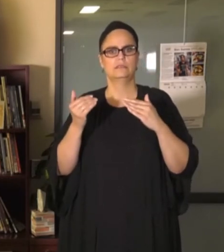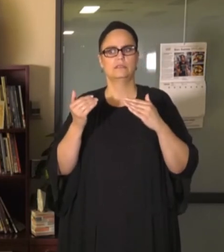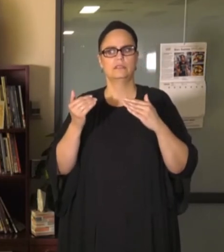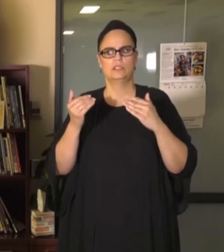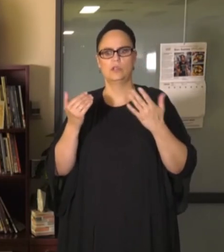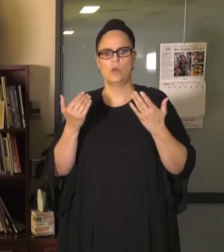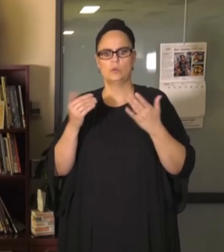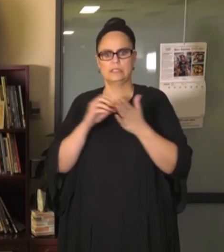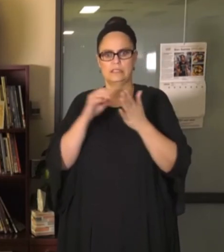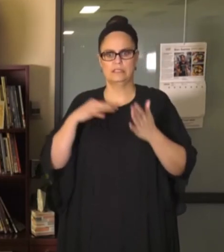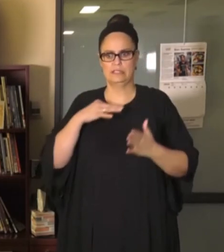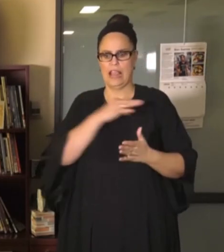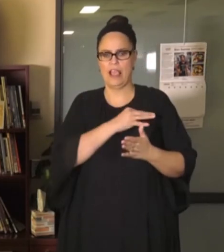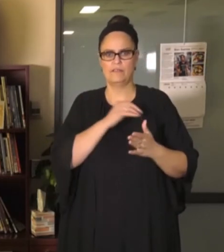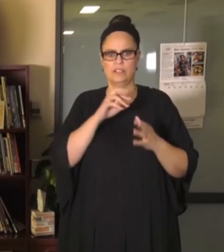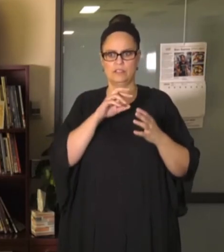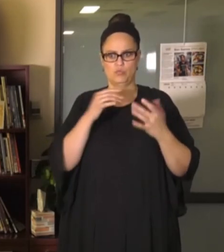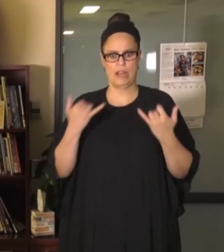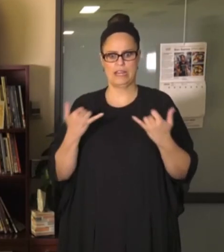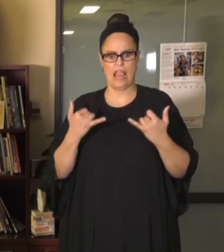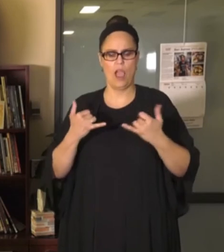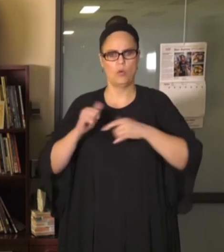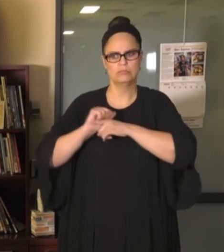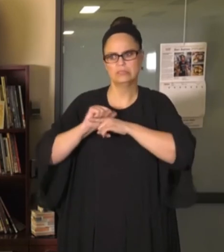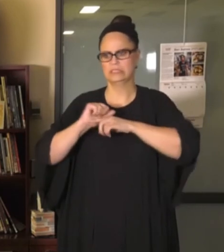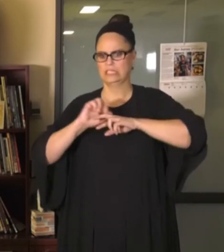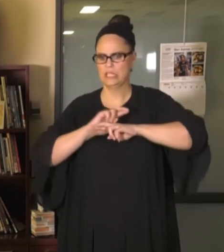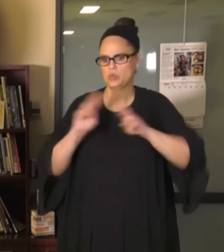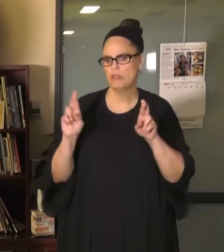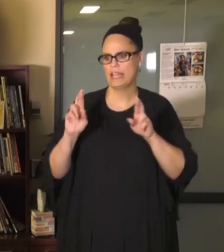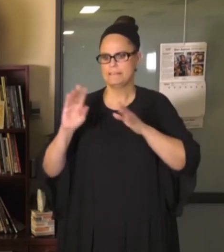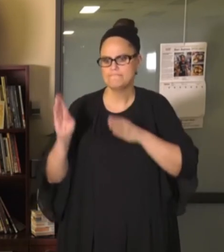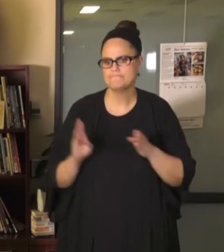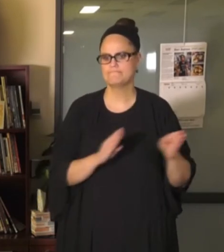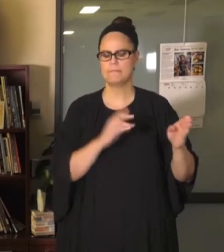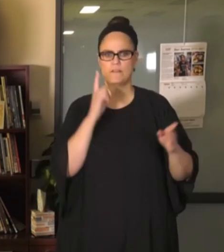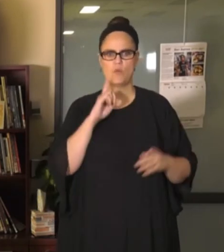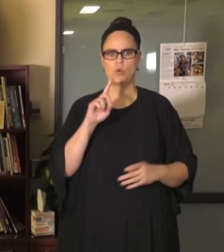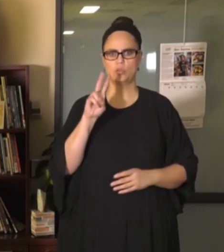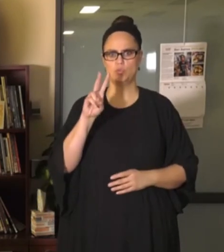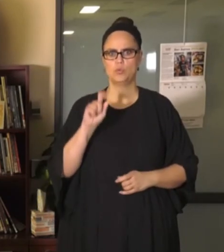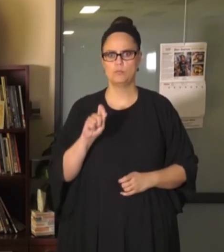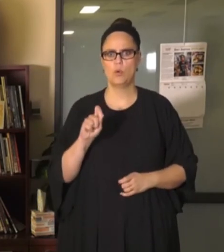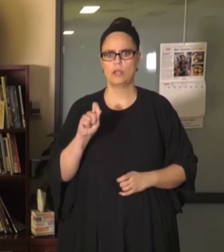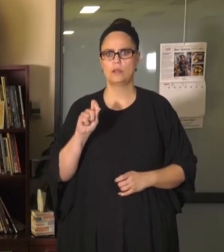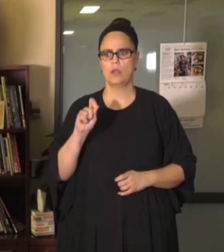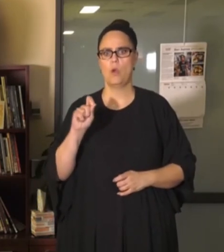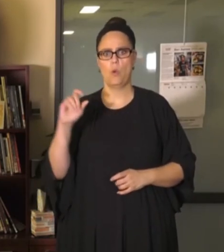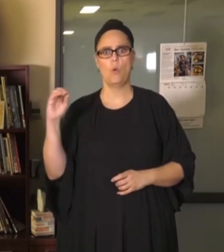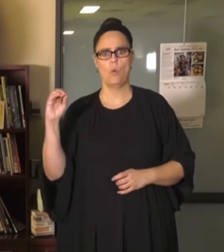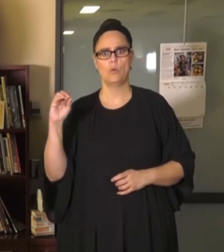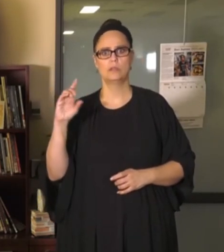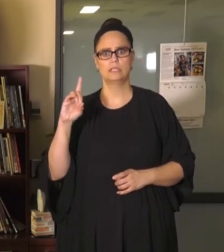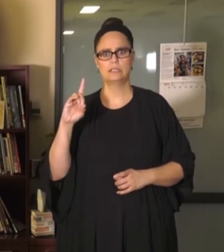distance learning 2.0. I want to give them time for our eventual return to a less restrictive model. To be able